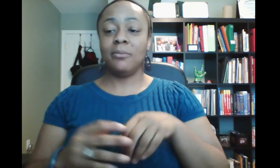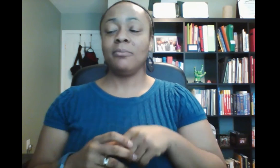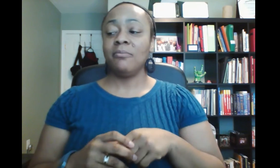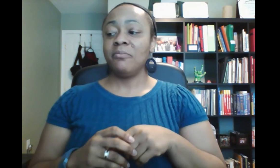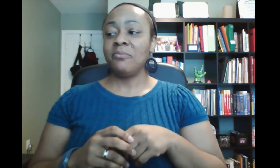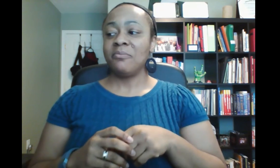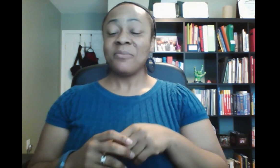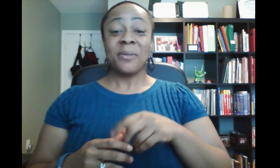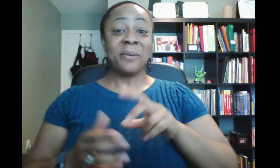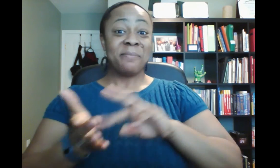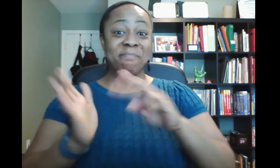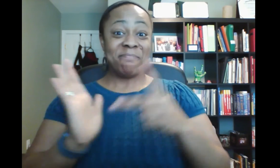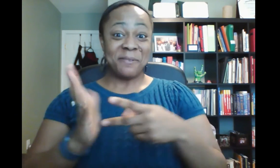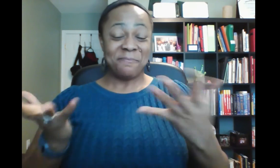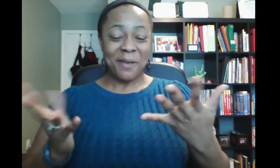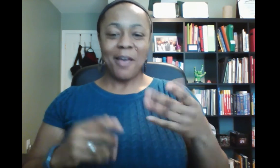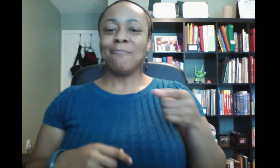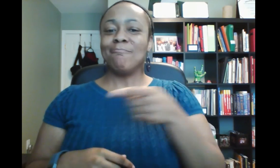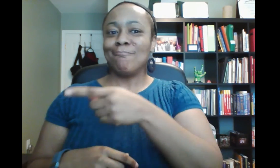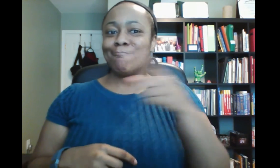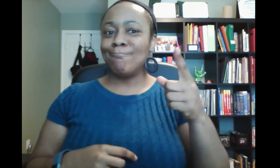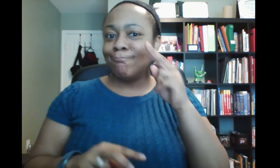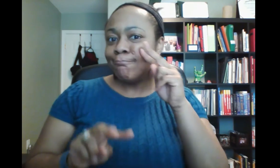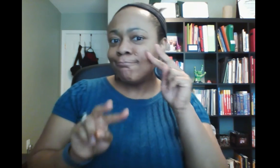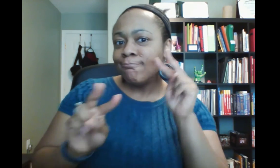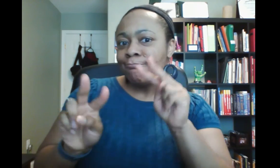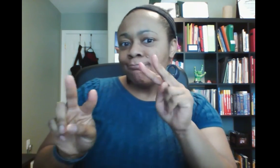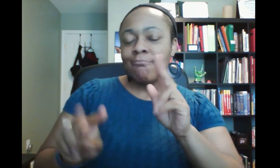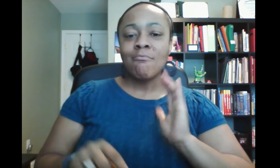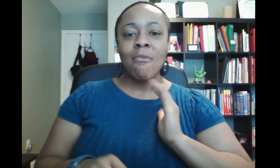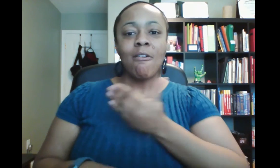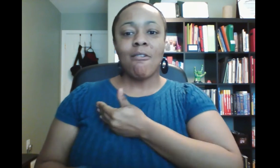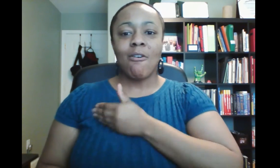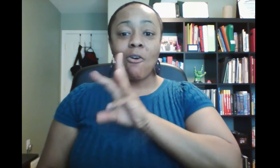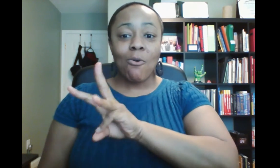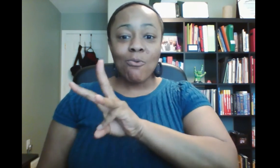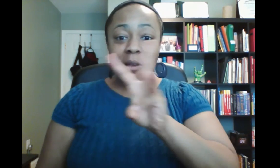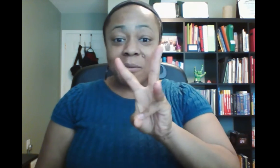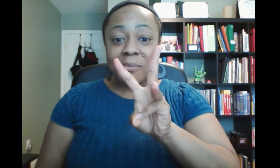Poll questions will be posted on our website,